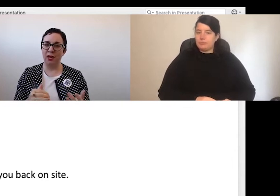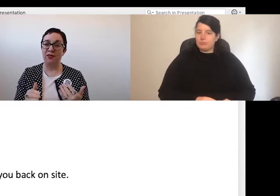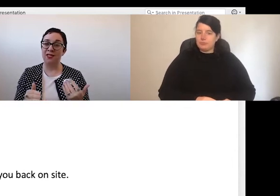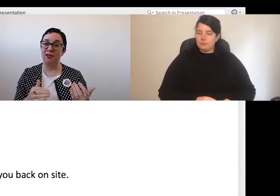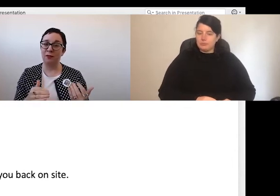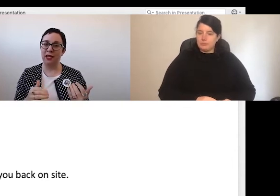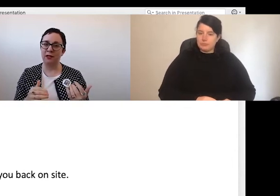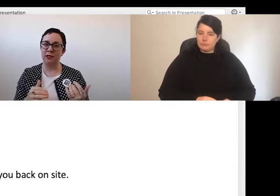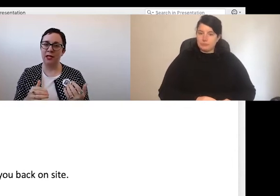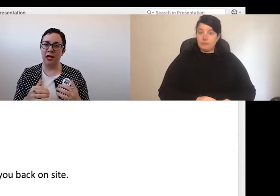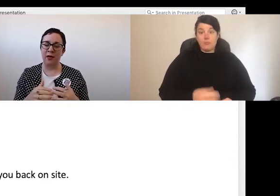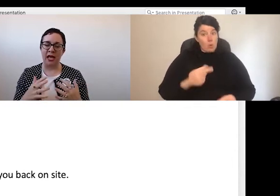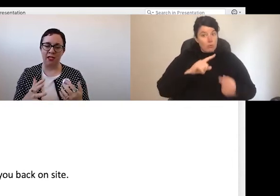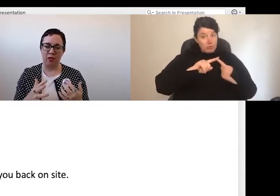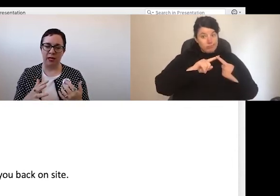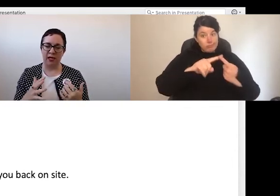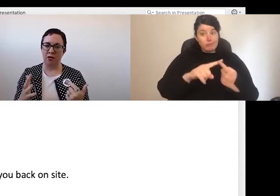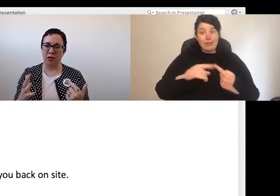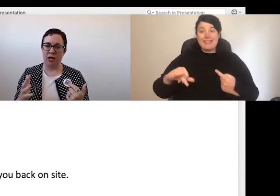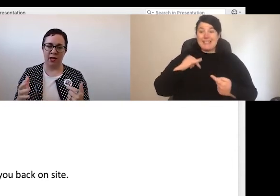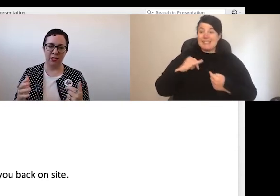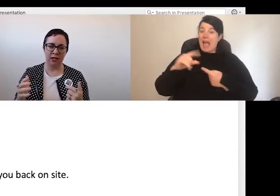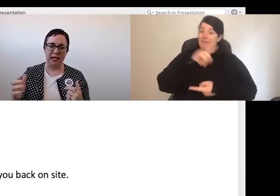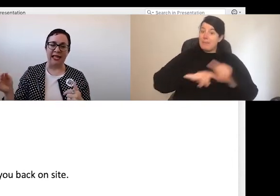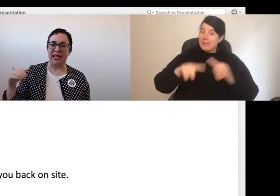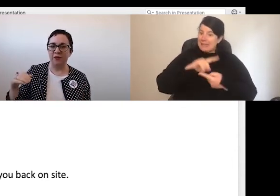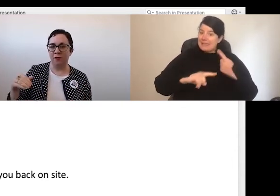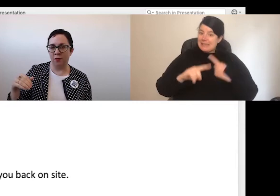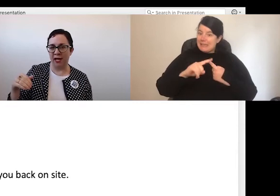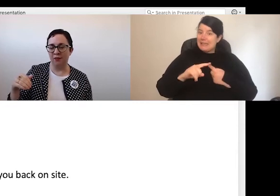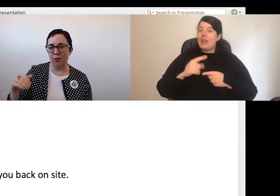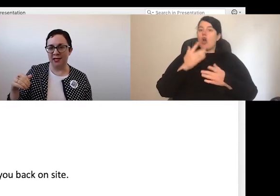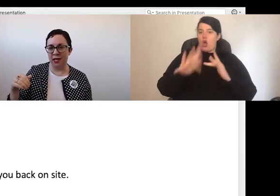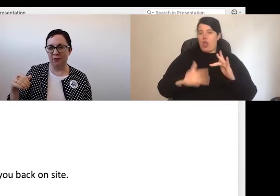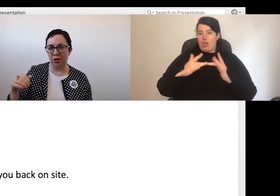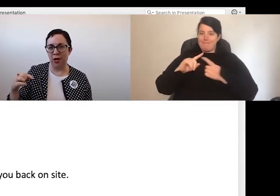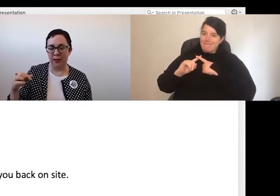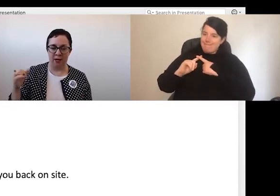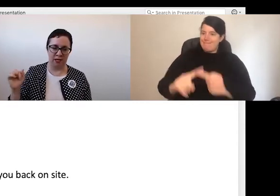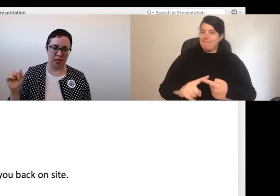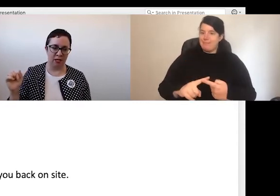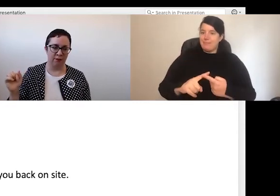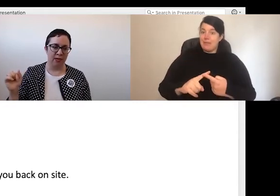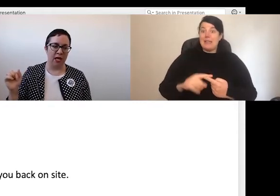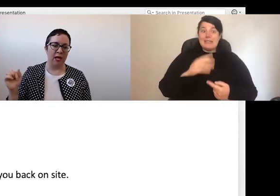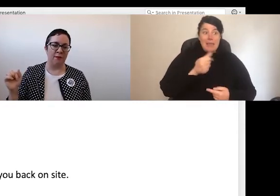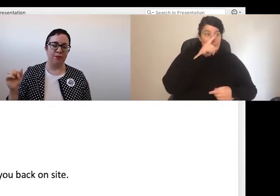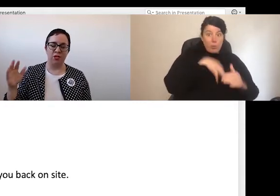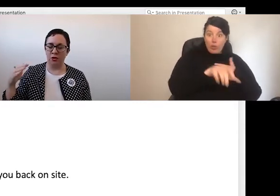have staff meetings and external meetings online even when some of you are back on-site.